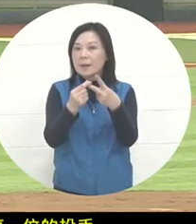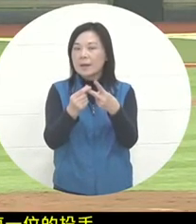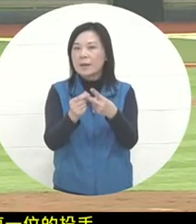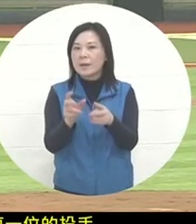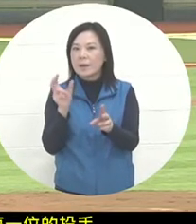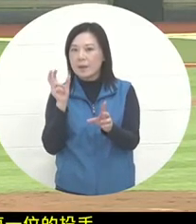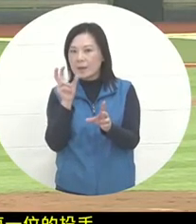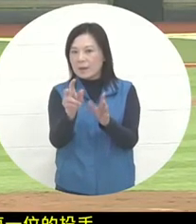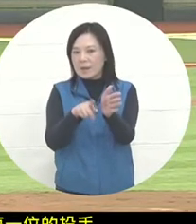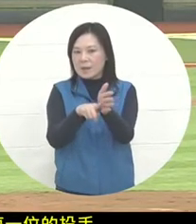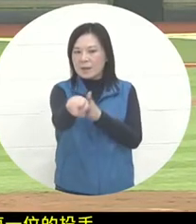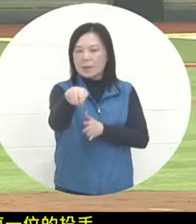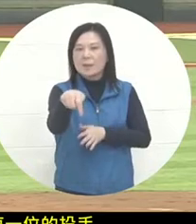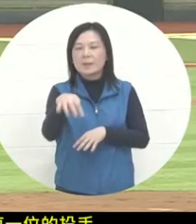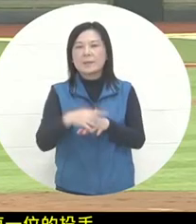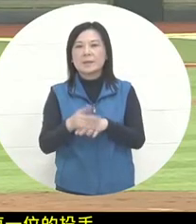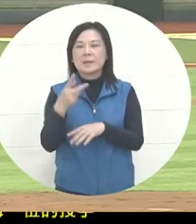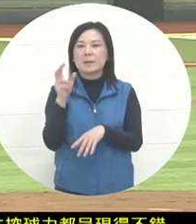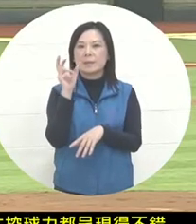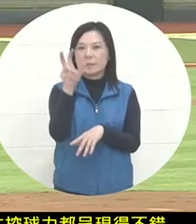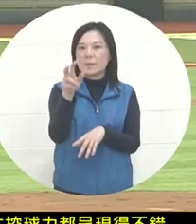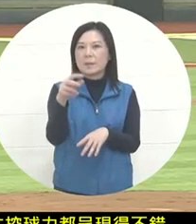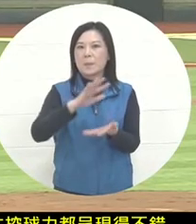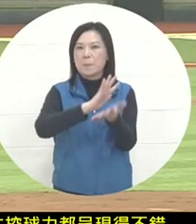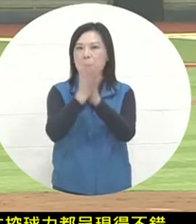change. The ball soon gained an absolute lead with a good ball.